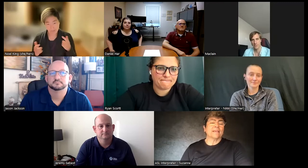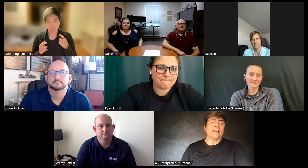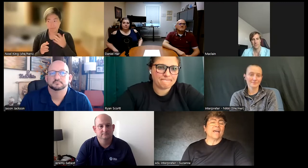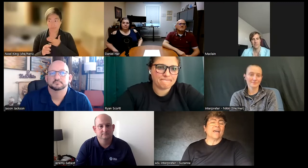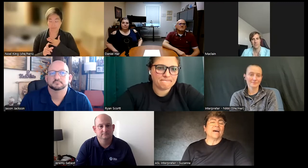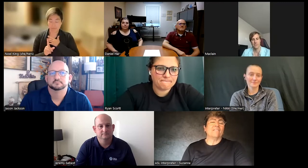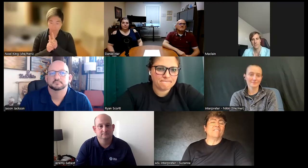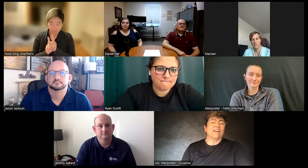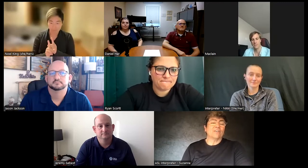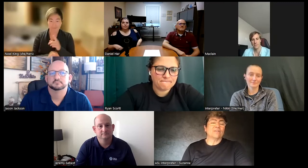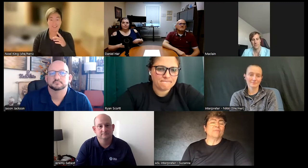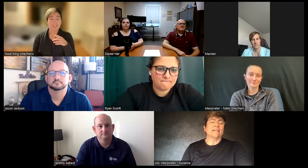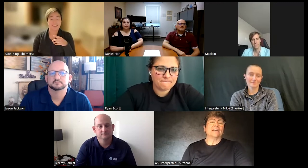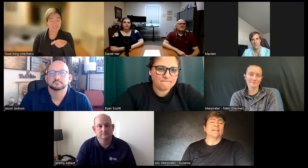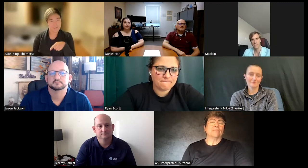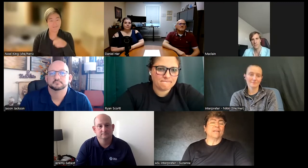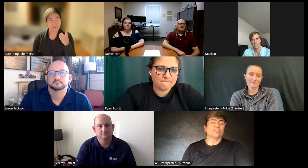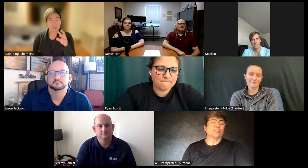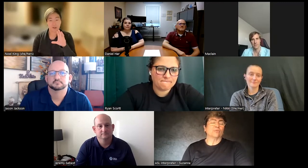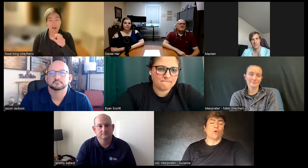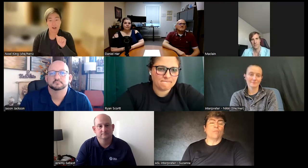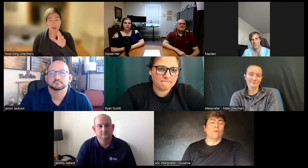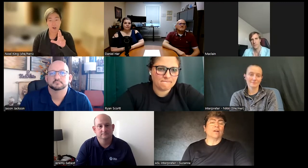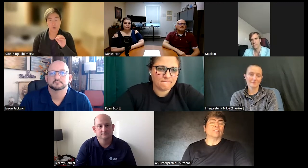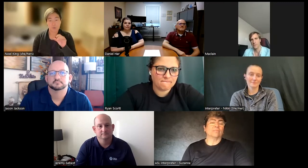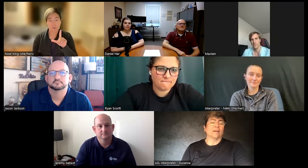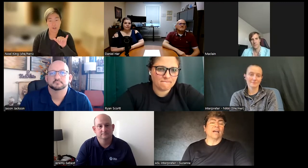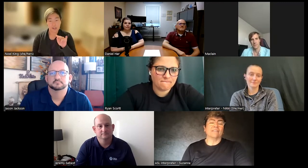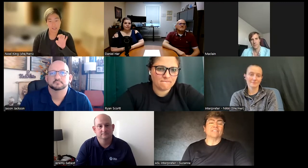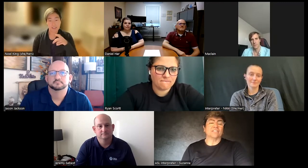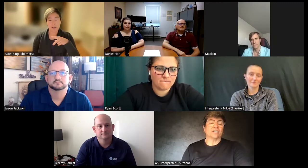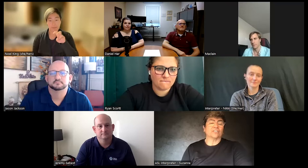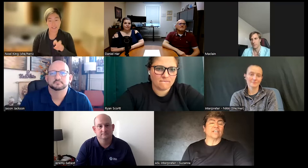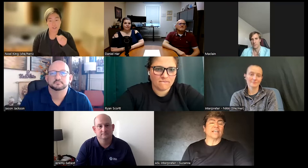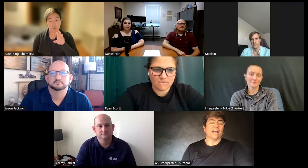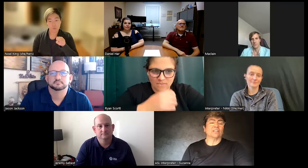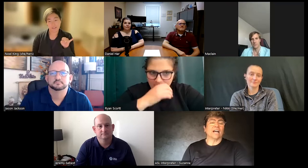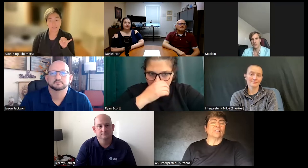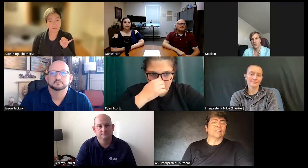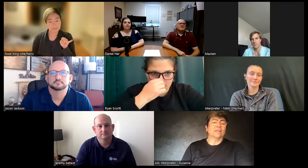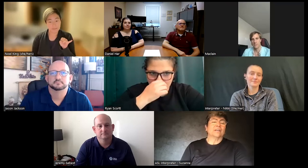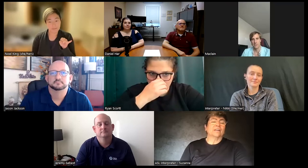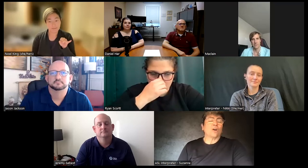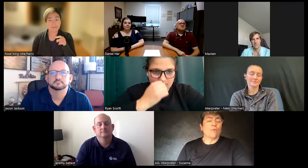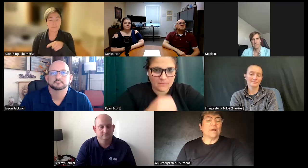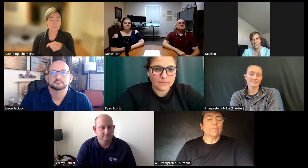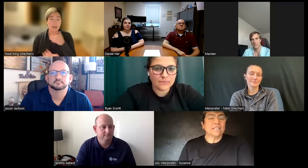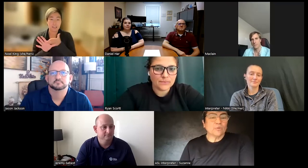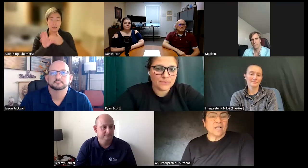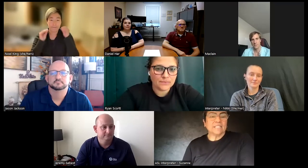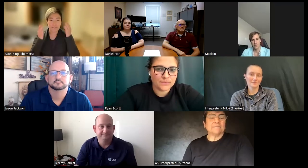and a very big Mentor role model in my life is Dr Caroline kobek pizzarazzi